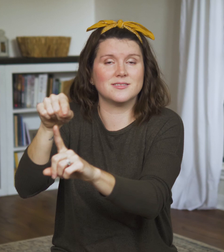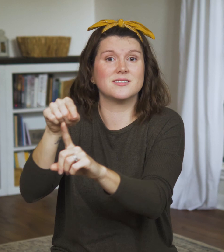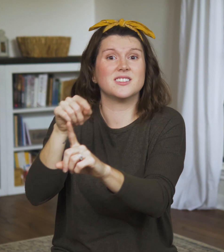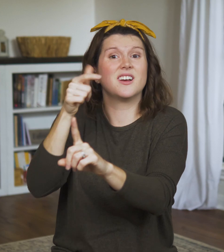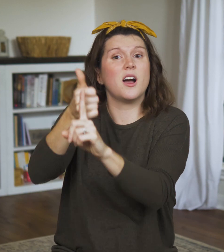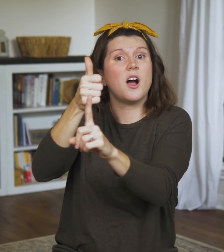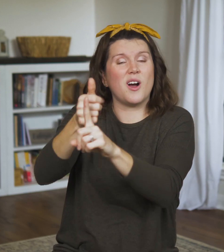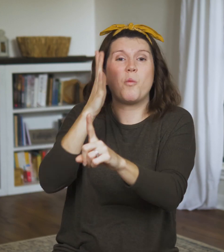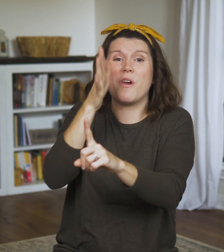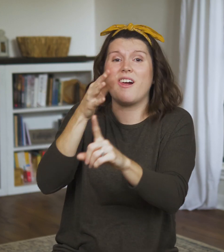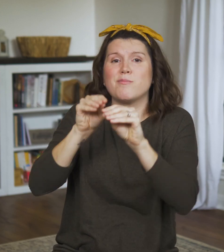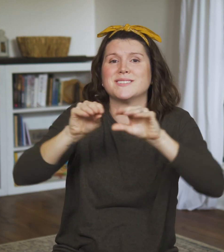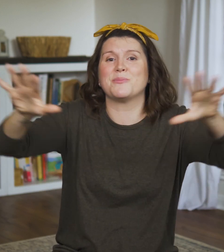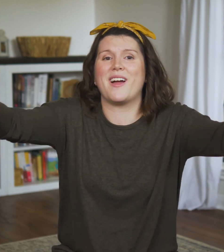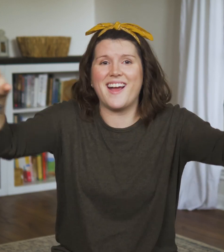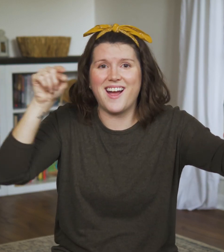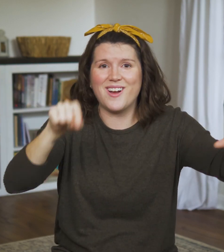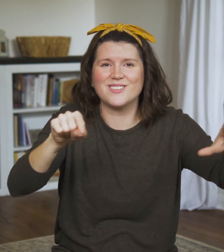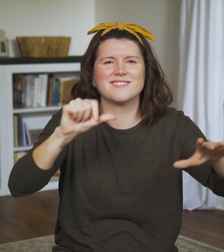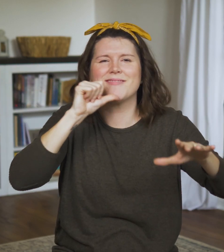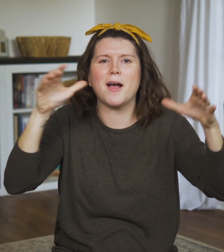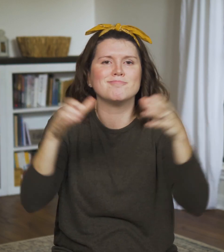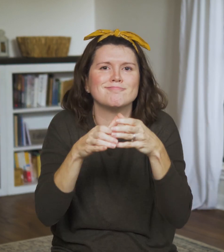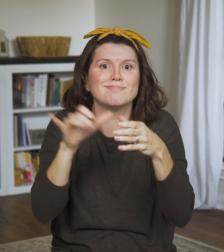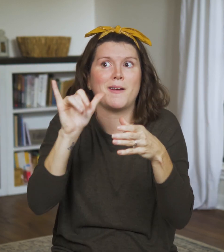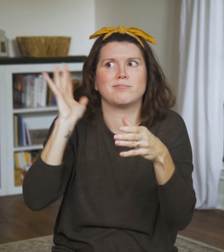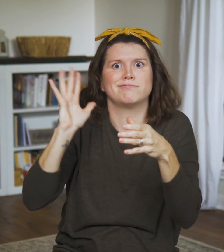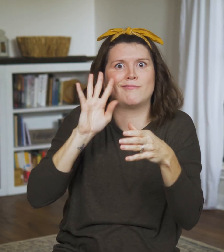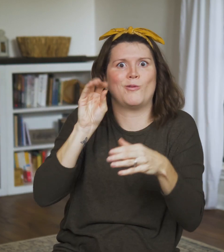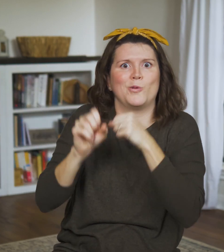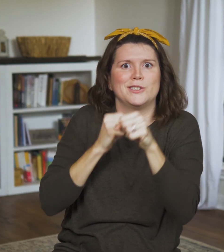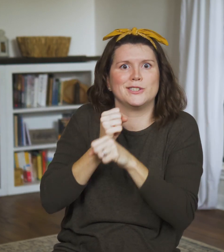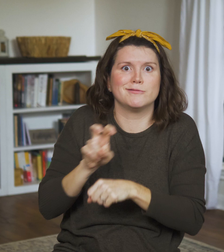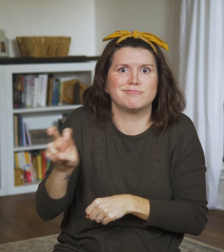They’ll be spread out at that point, not gathered in one encampment,